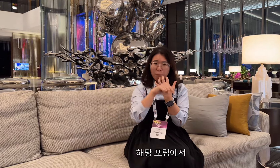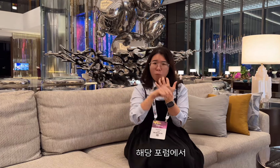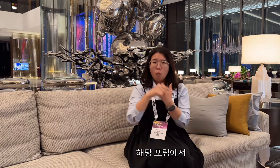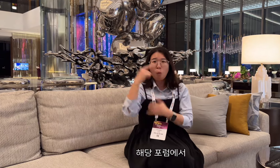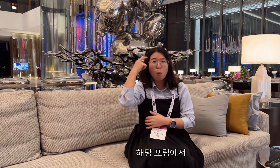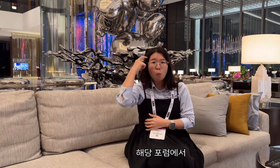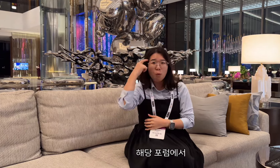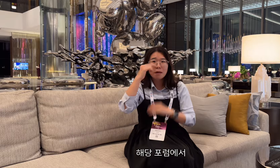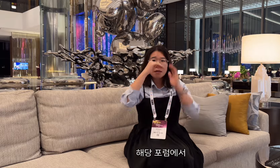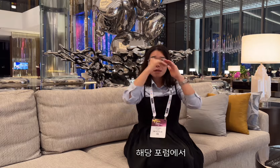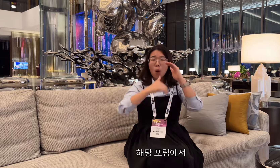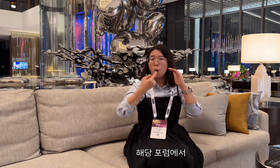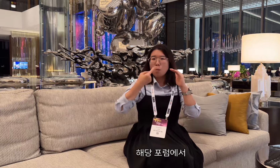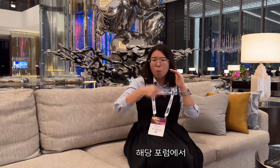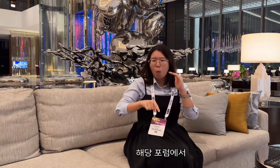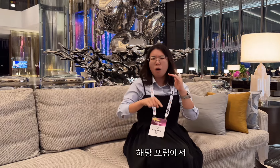At the forum,